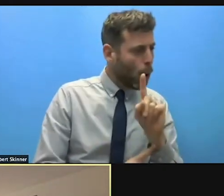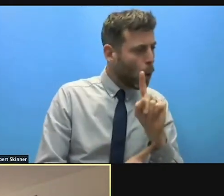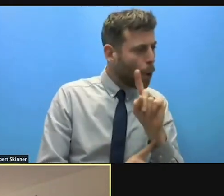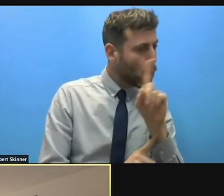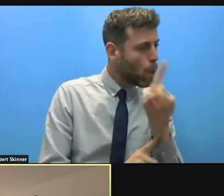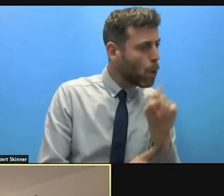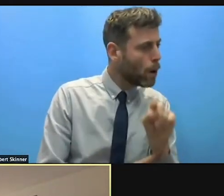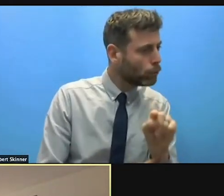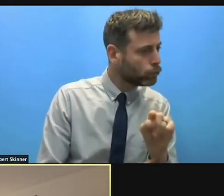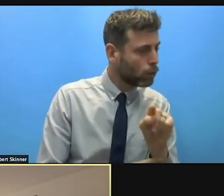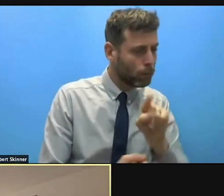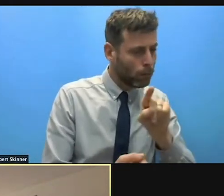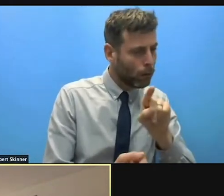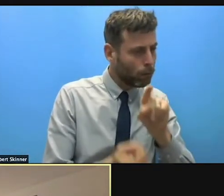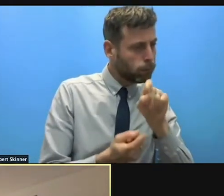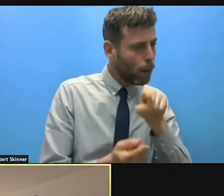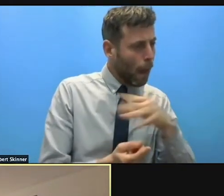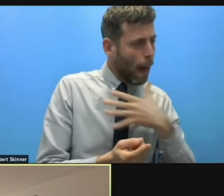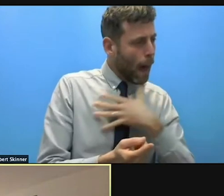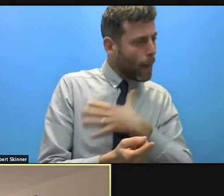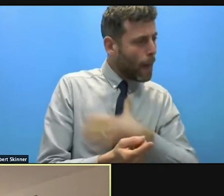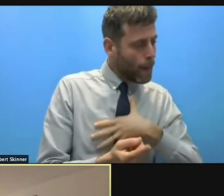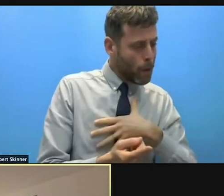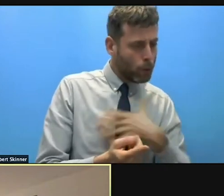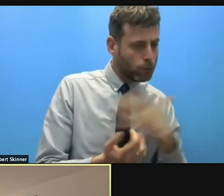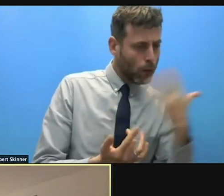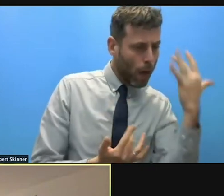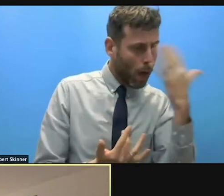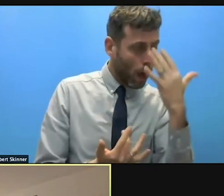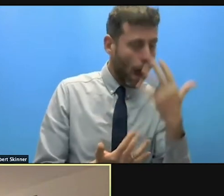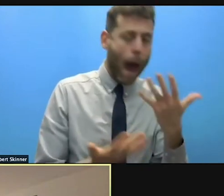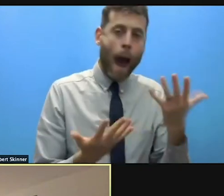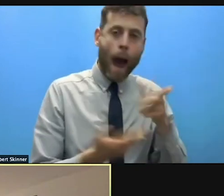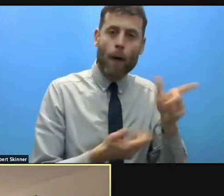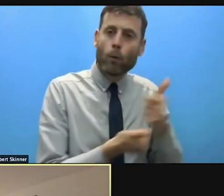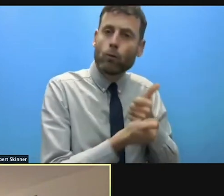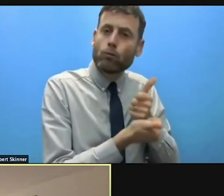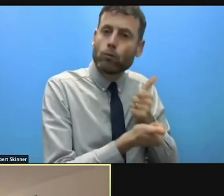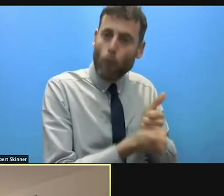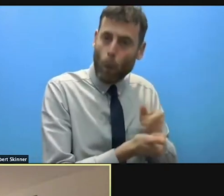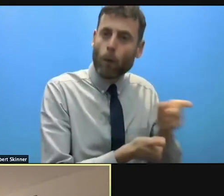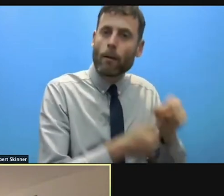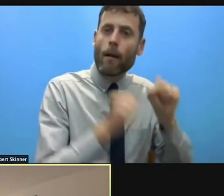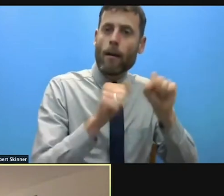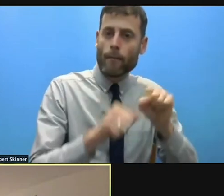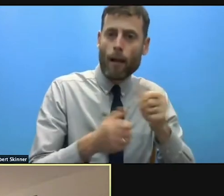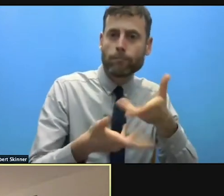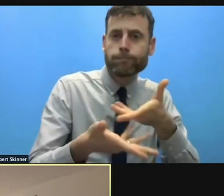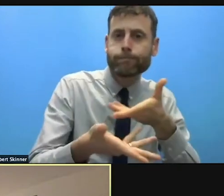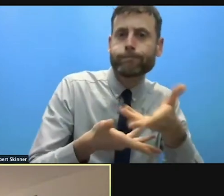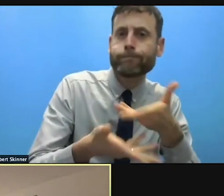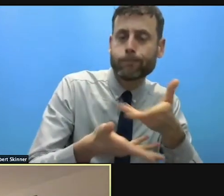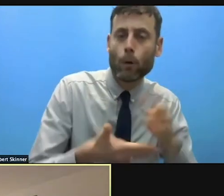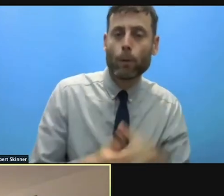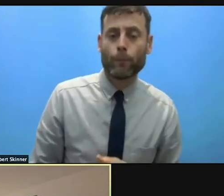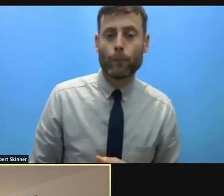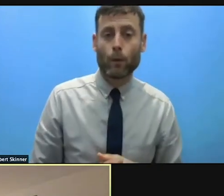as the ambassador of Australia mentioned, COVID showed us how necessary it is on the one hand,